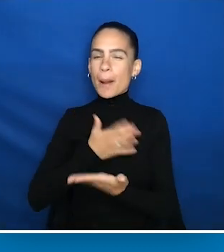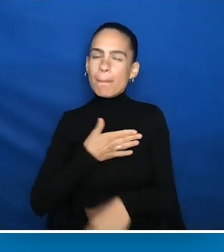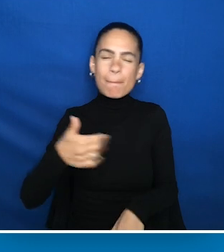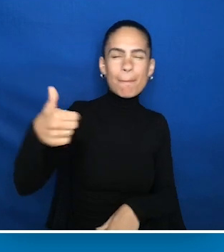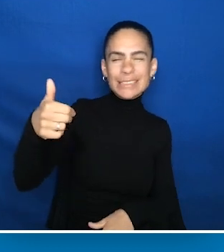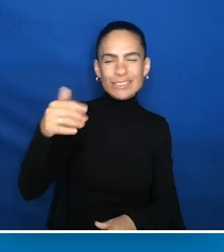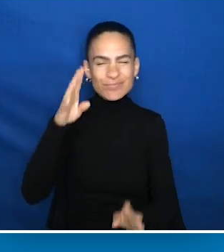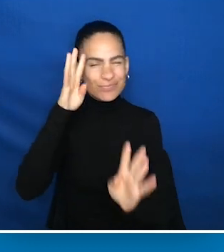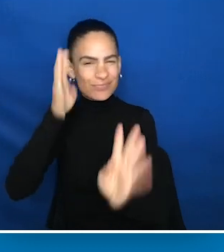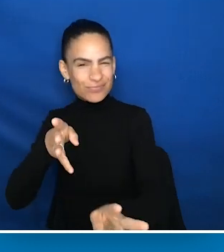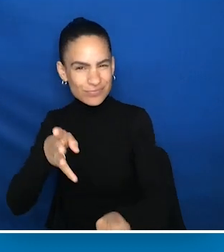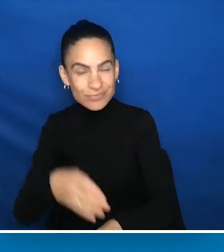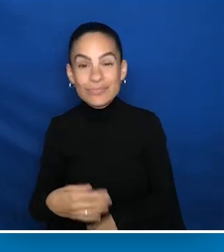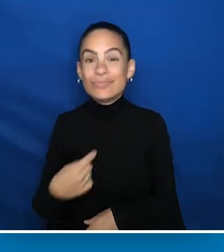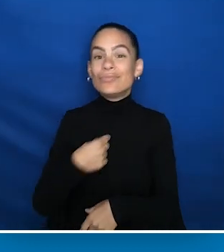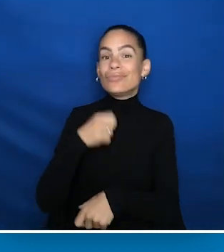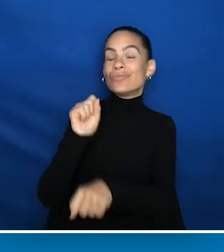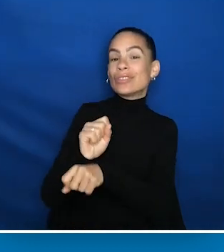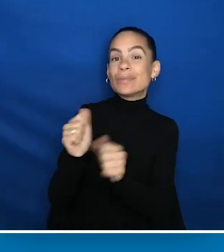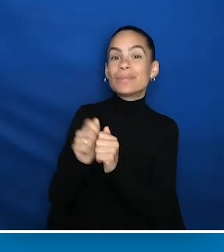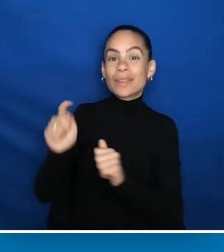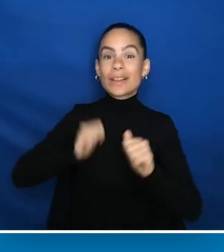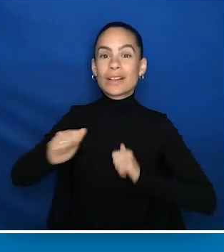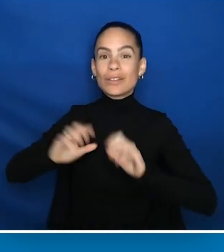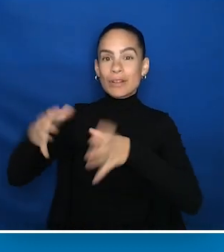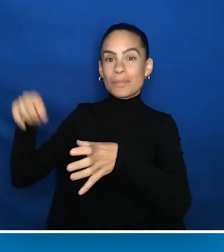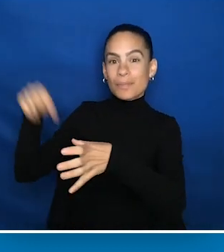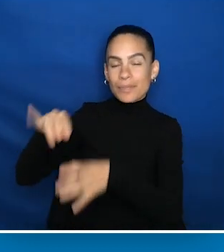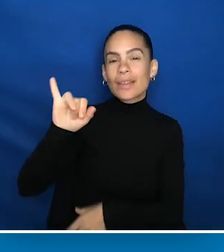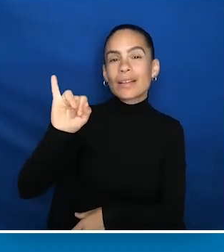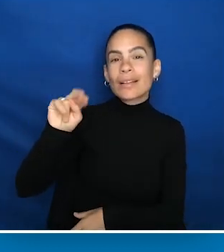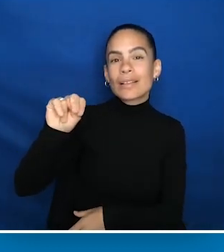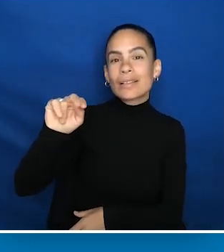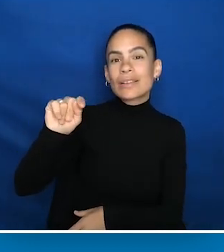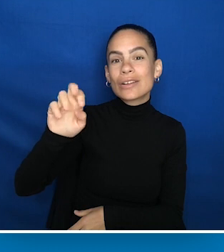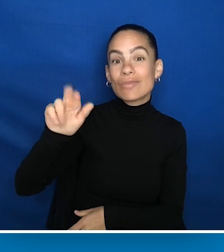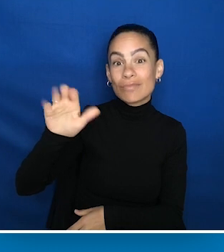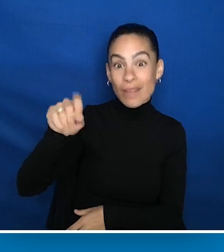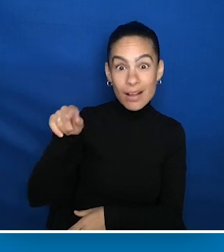I work with a theater company called Interact and it's a company of performers with varying abilities.